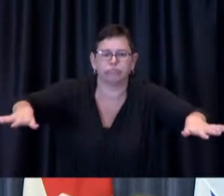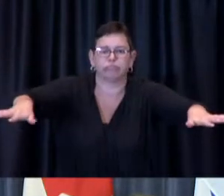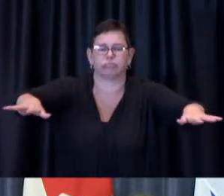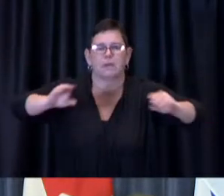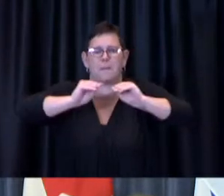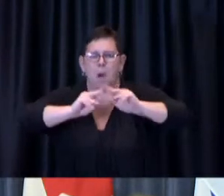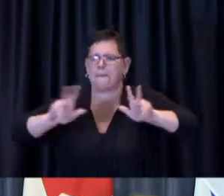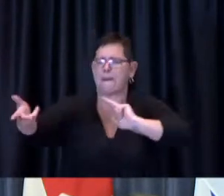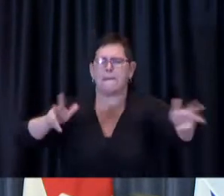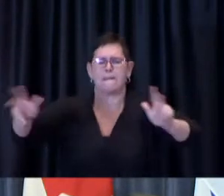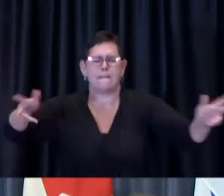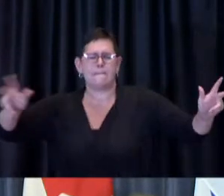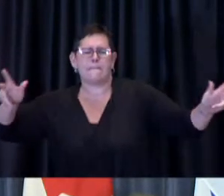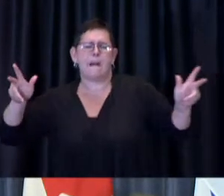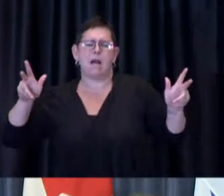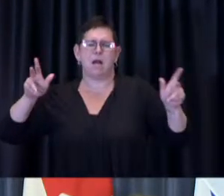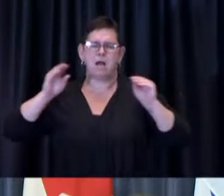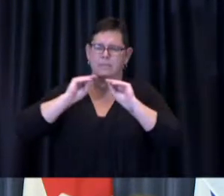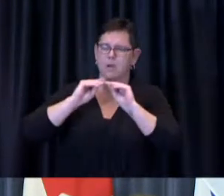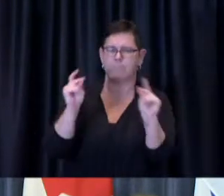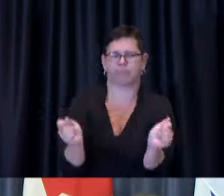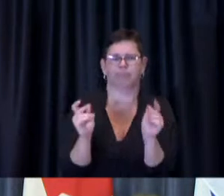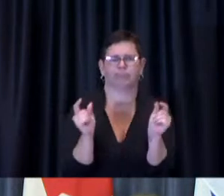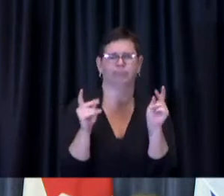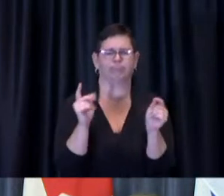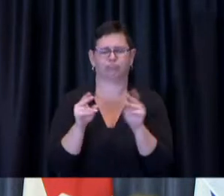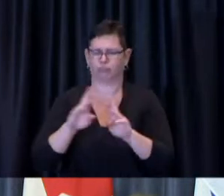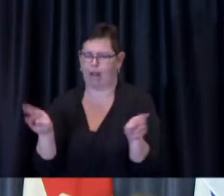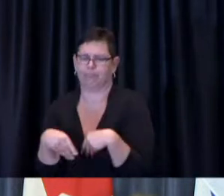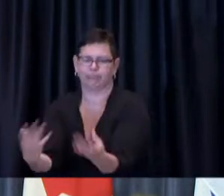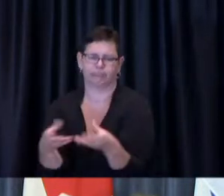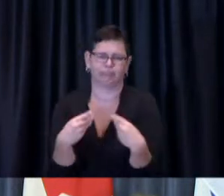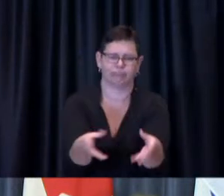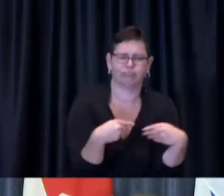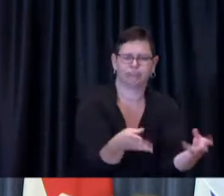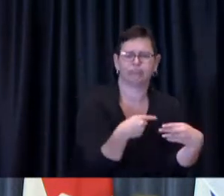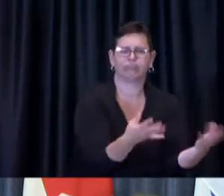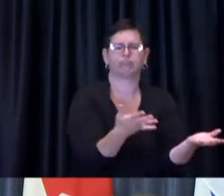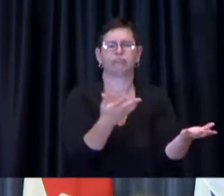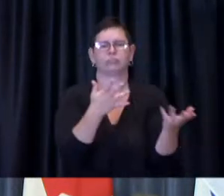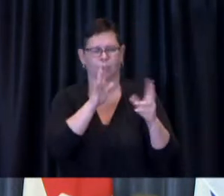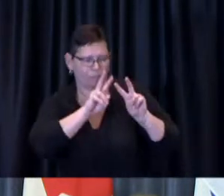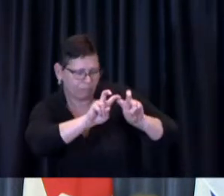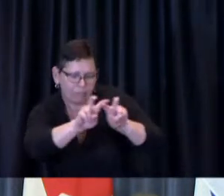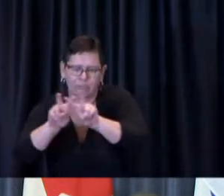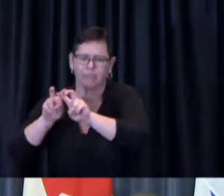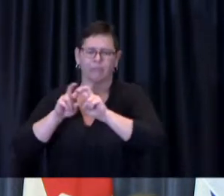uh as uh the public health team is is analyzing literally on a day-to-day basis looking at